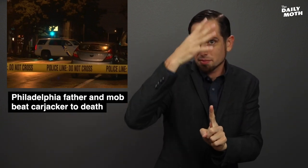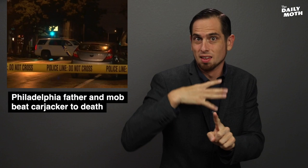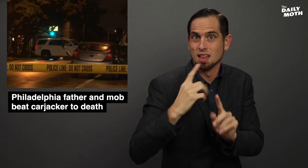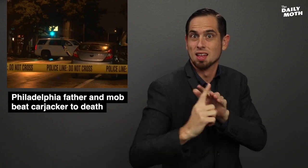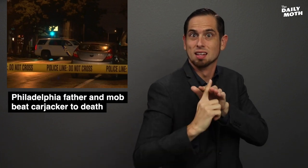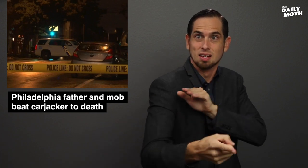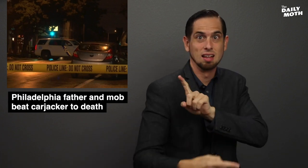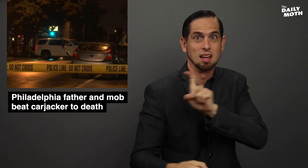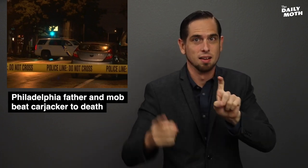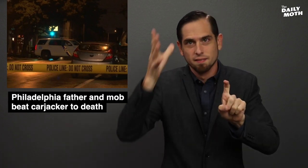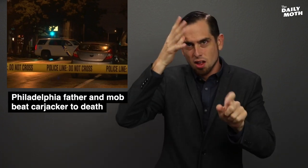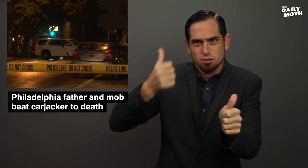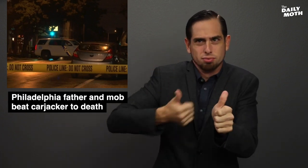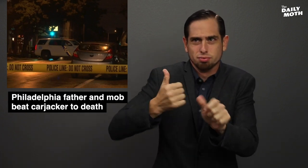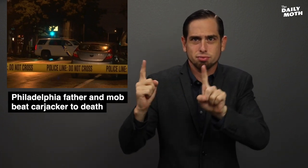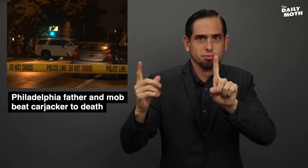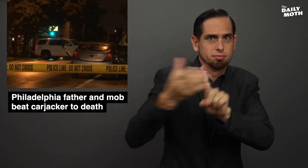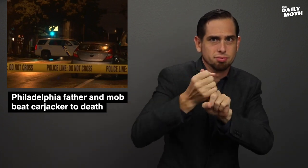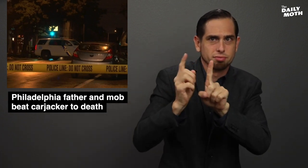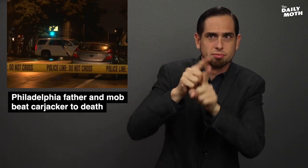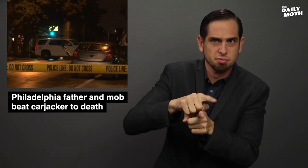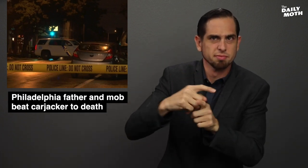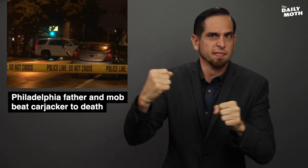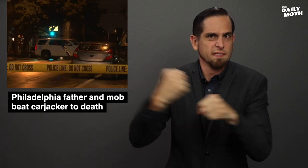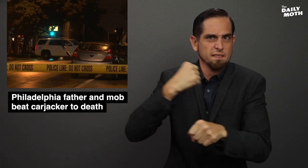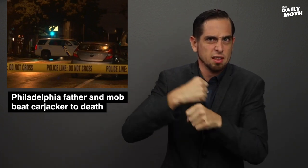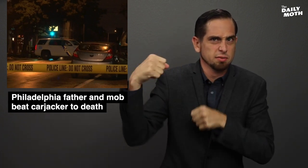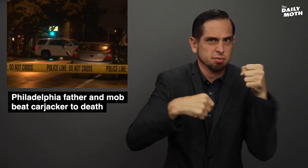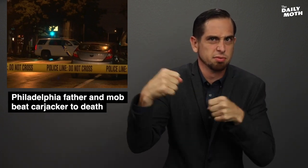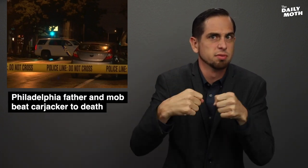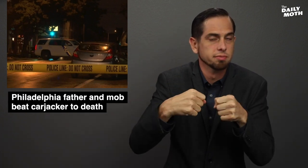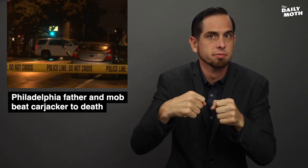He ran away, but the father caught him and started fighting him.